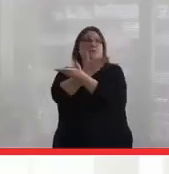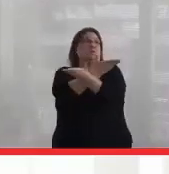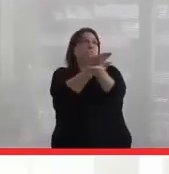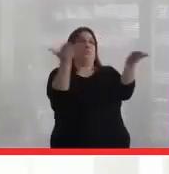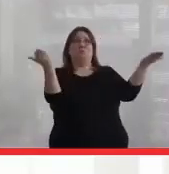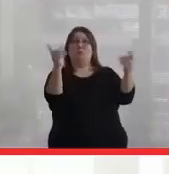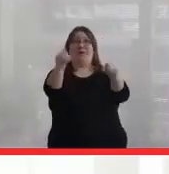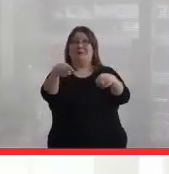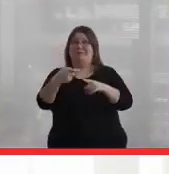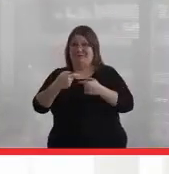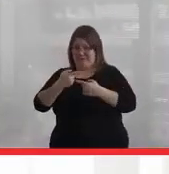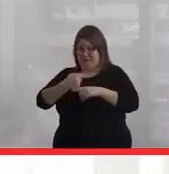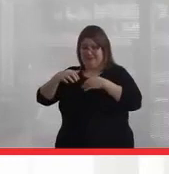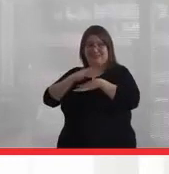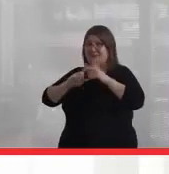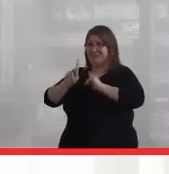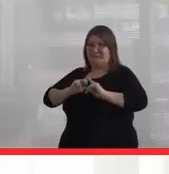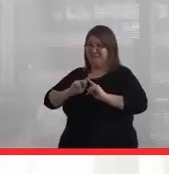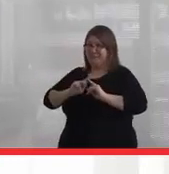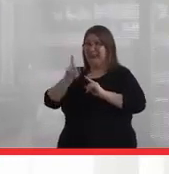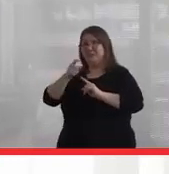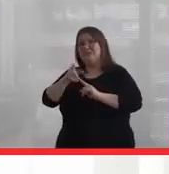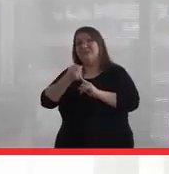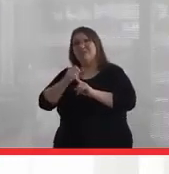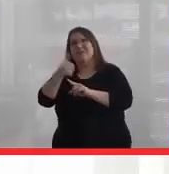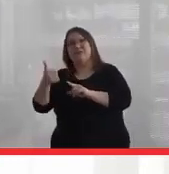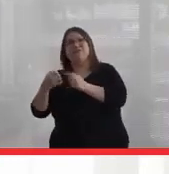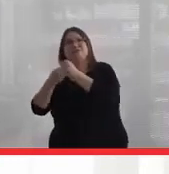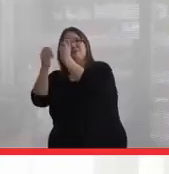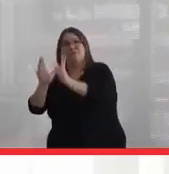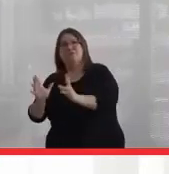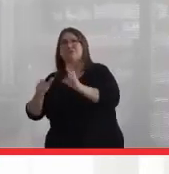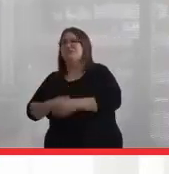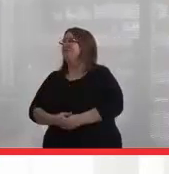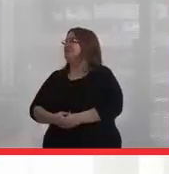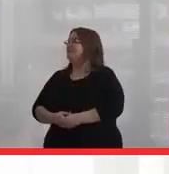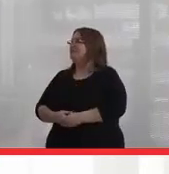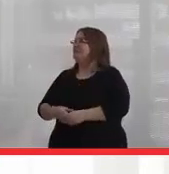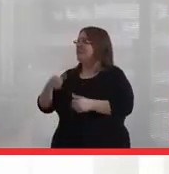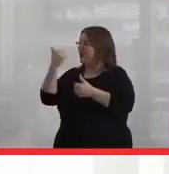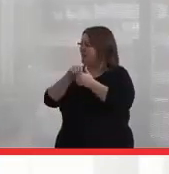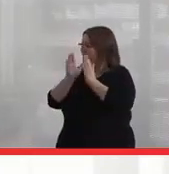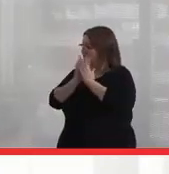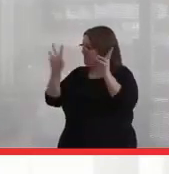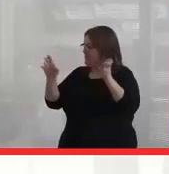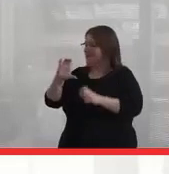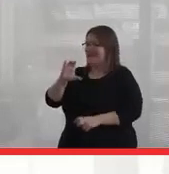it can't come from us. I remember Clearing The Plains-- who wrote that book?